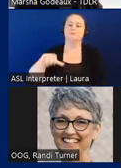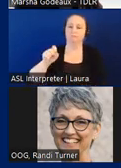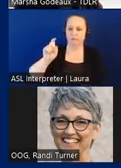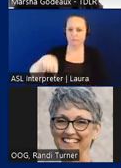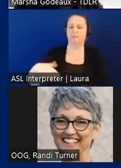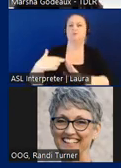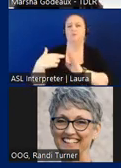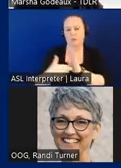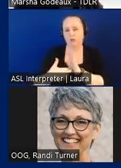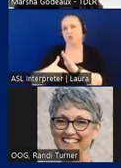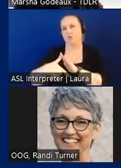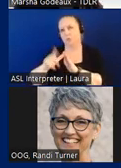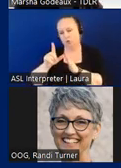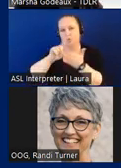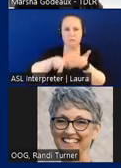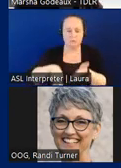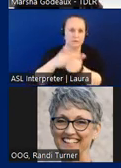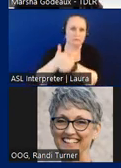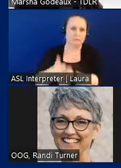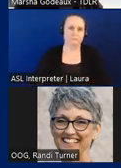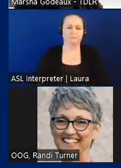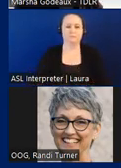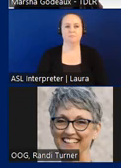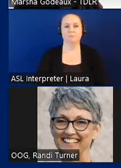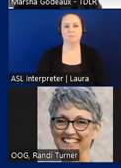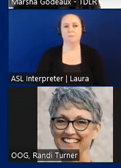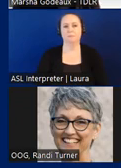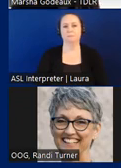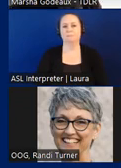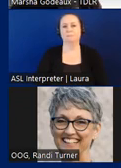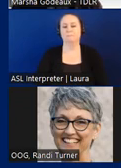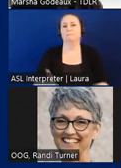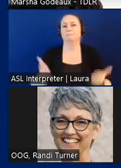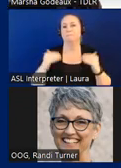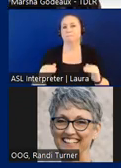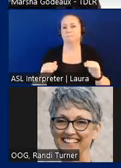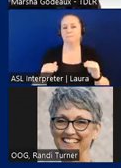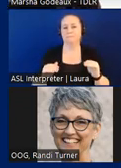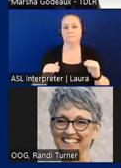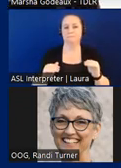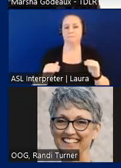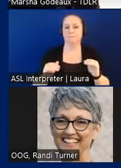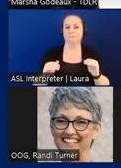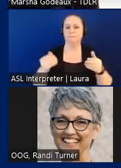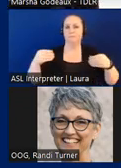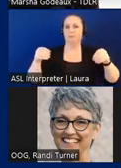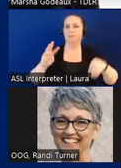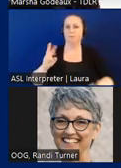reviewed, and inspected for compliance. Okay, next example, store warehouse installation of racking